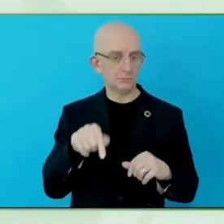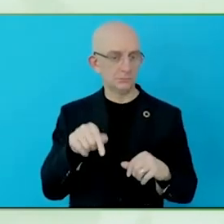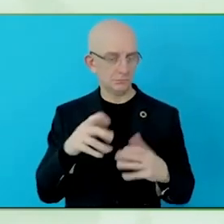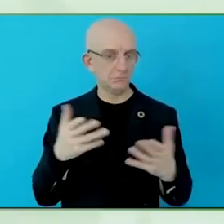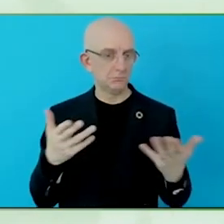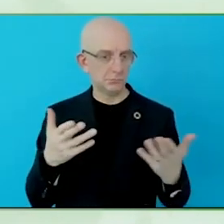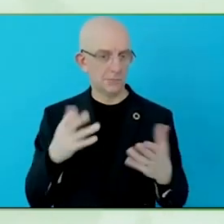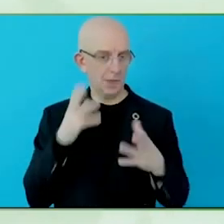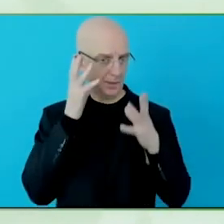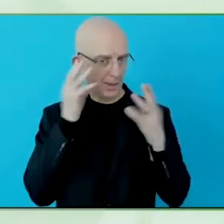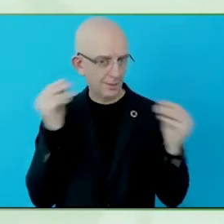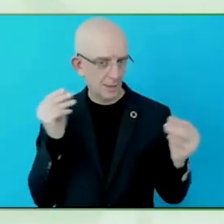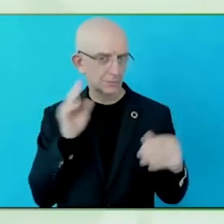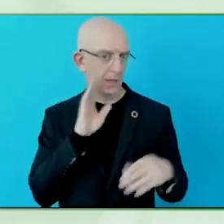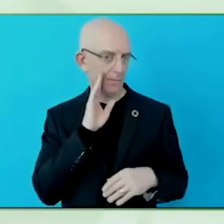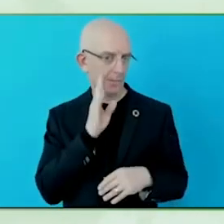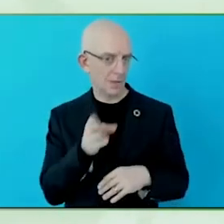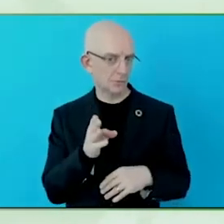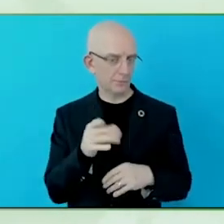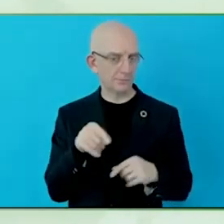So, it is a good thing, and I think it is an opportunity.